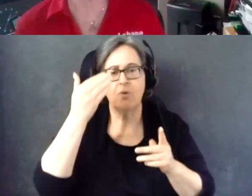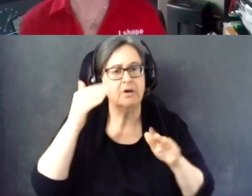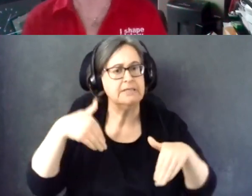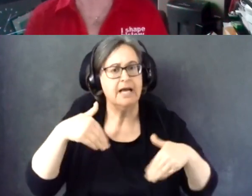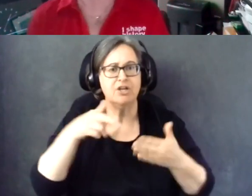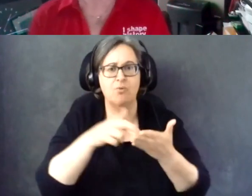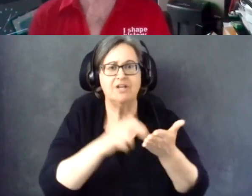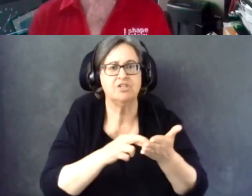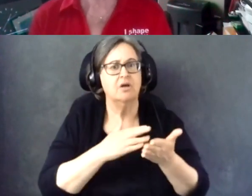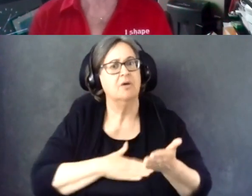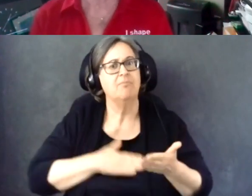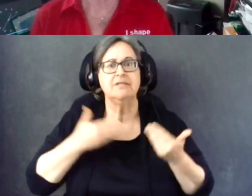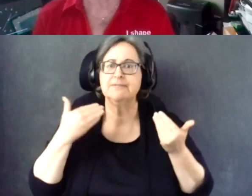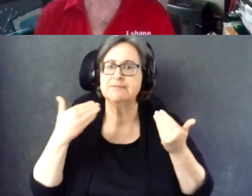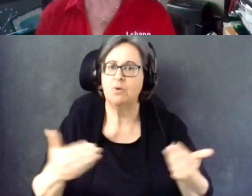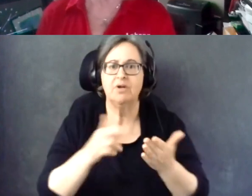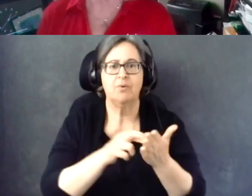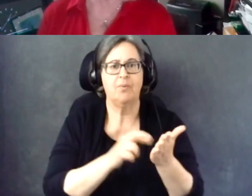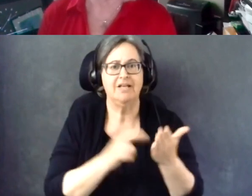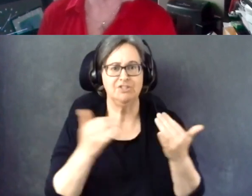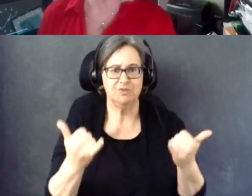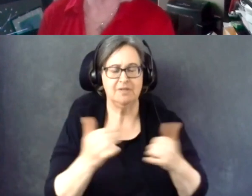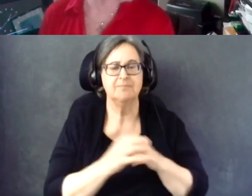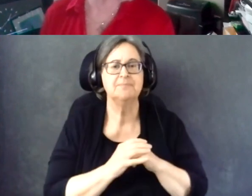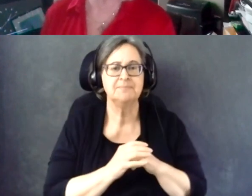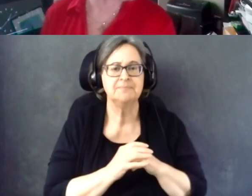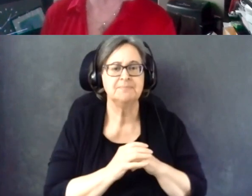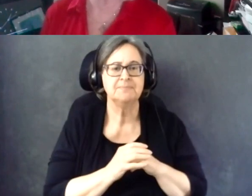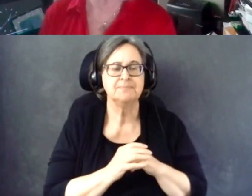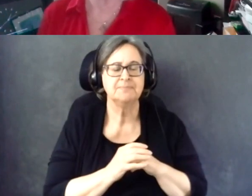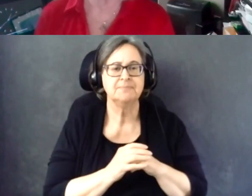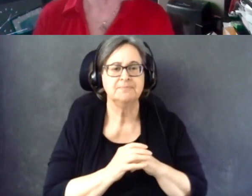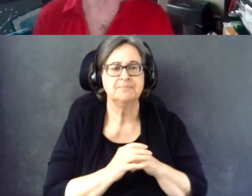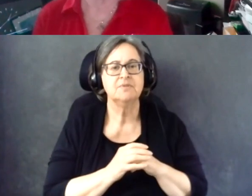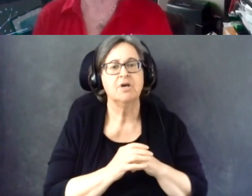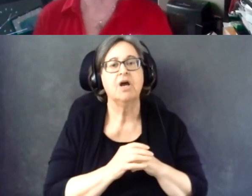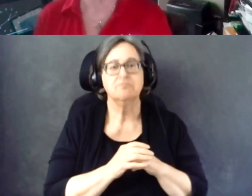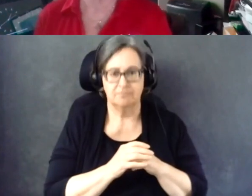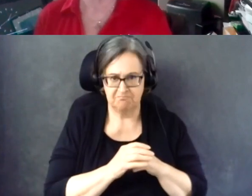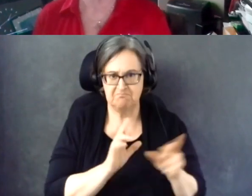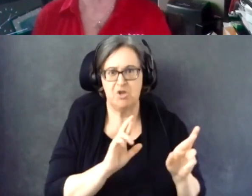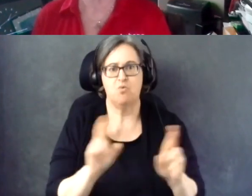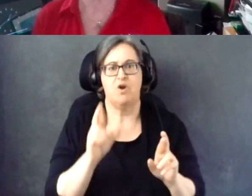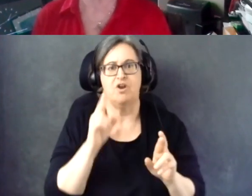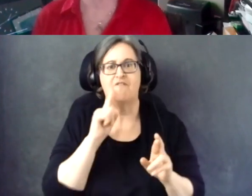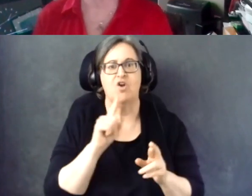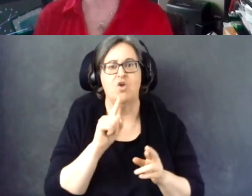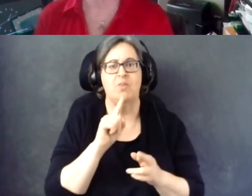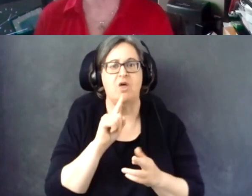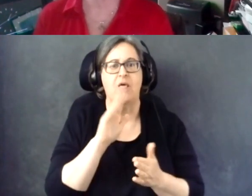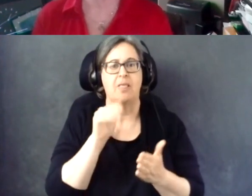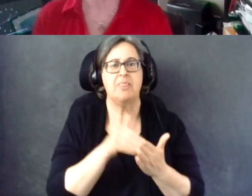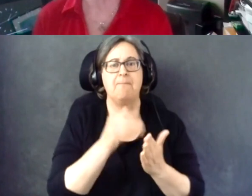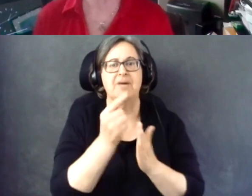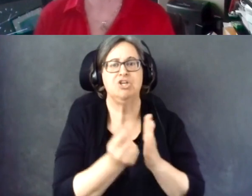please go get registered now. And be ready for the midterm or even for November.